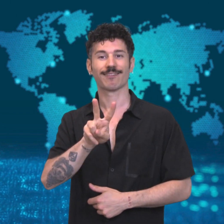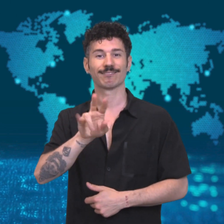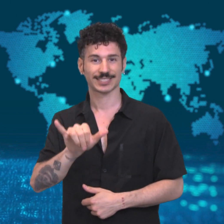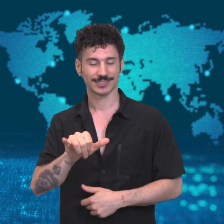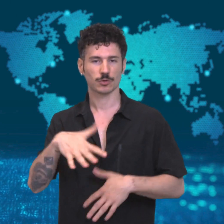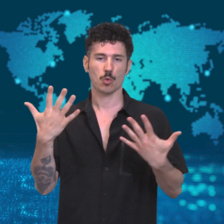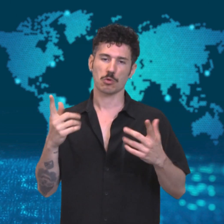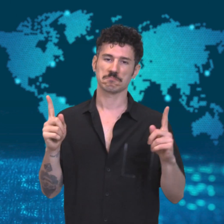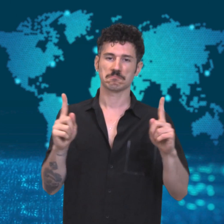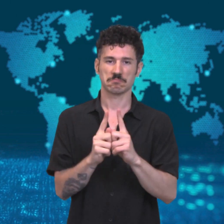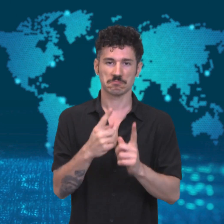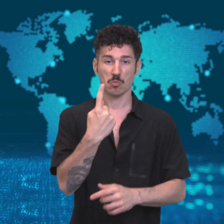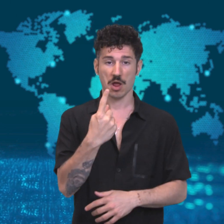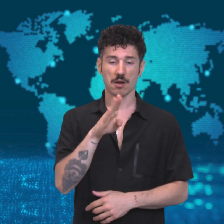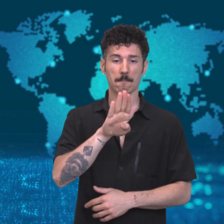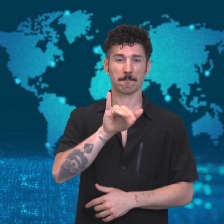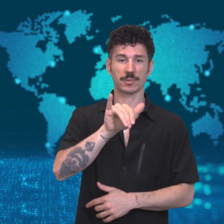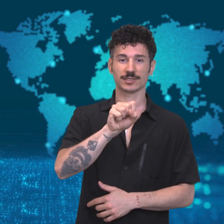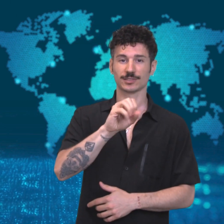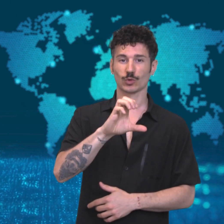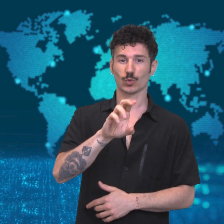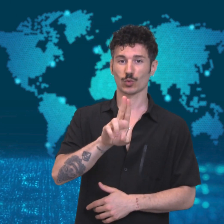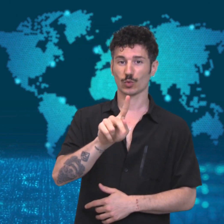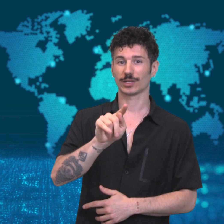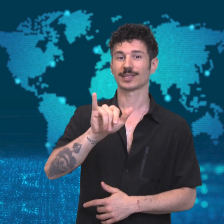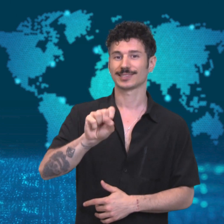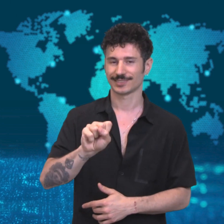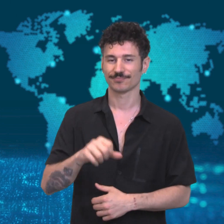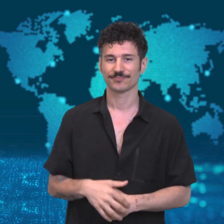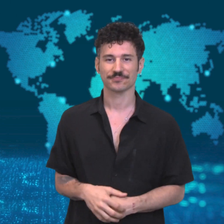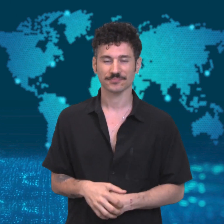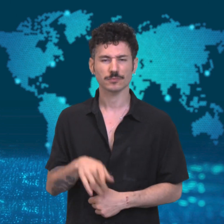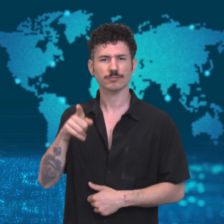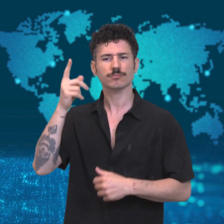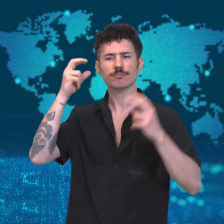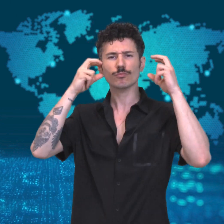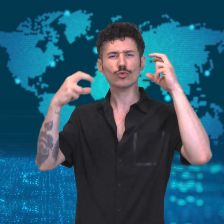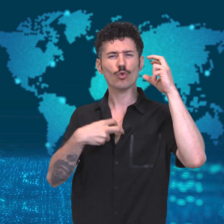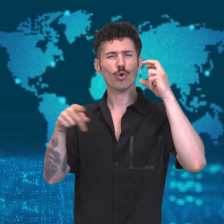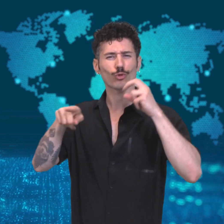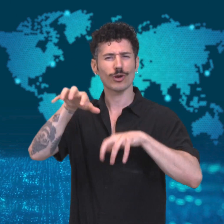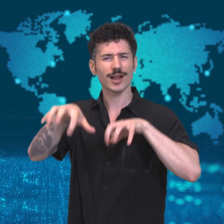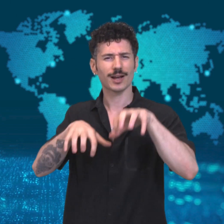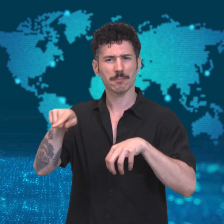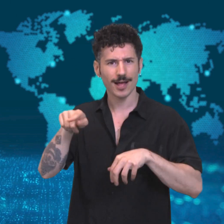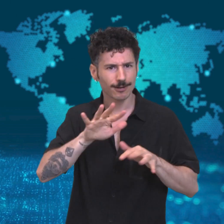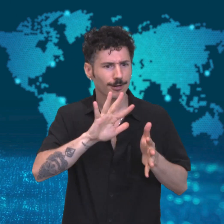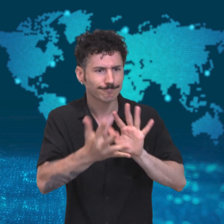Although their veterinarian was pleased with Biscuit’s